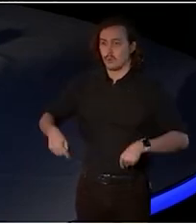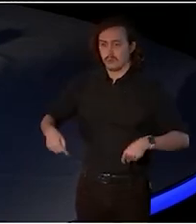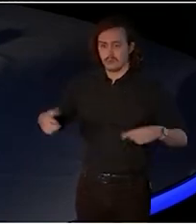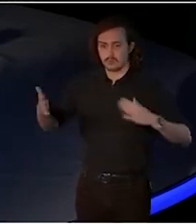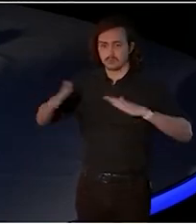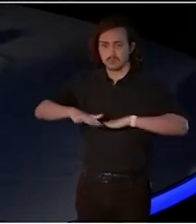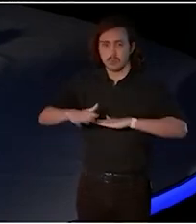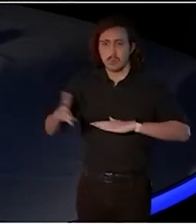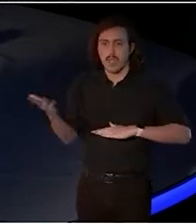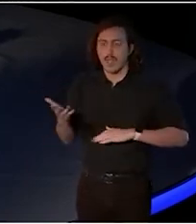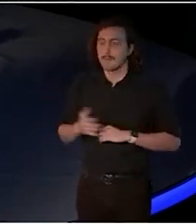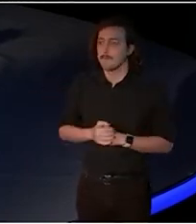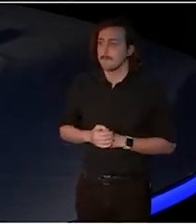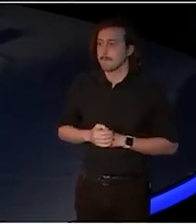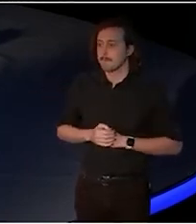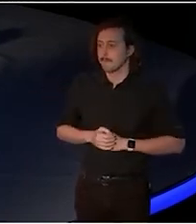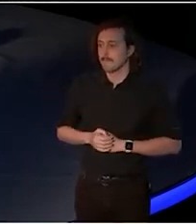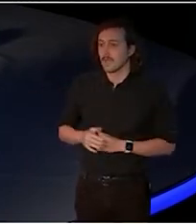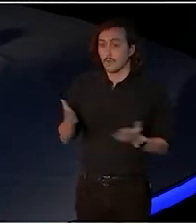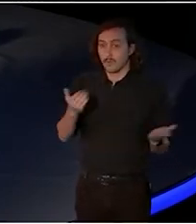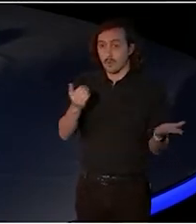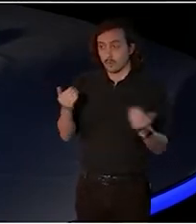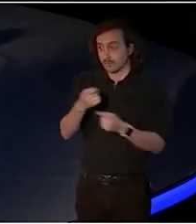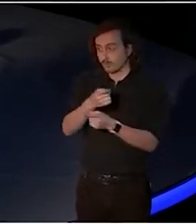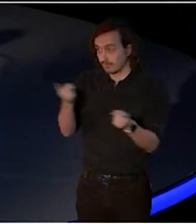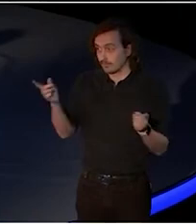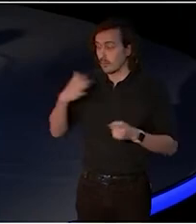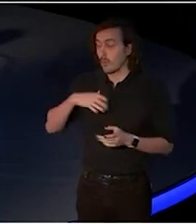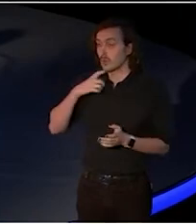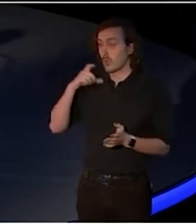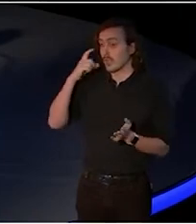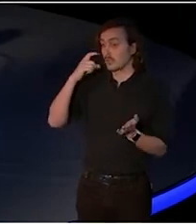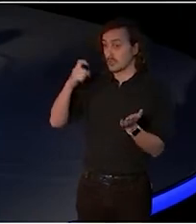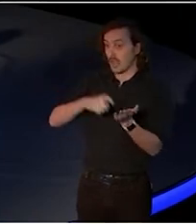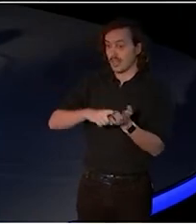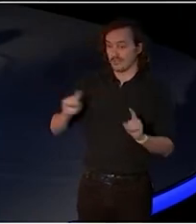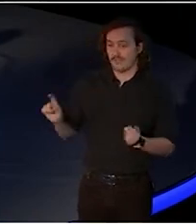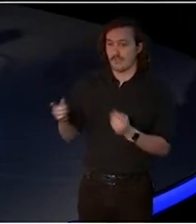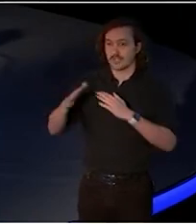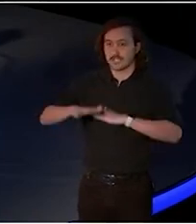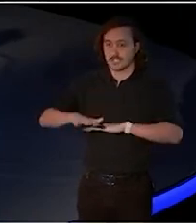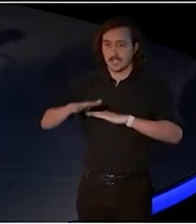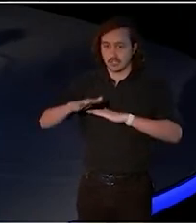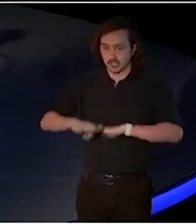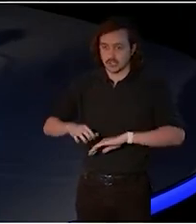As with all welcomes. Firstly, I would like to acknowledge our First Nations and Traditional Owners of the lands